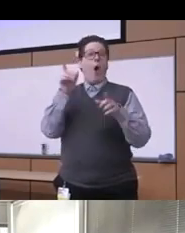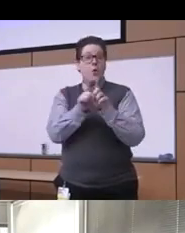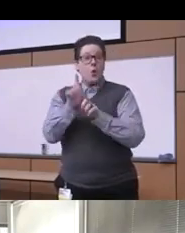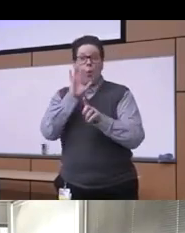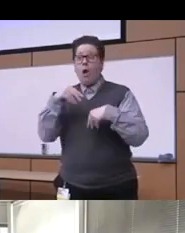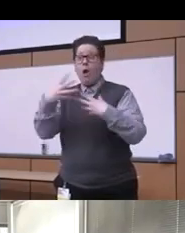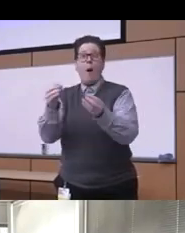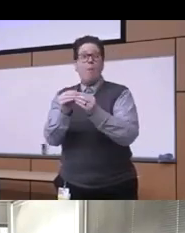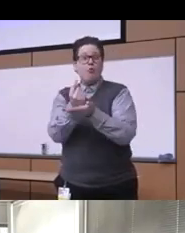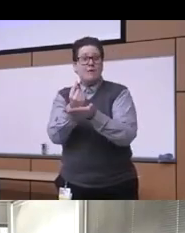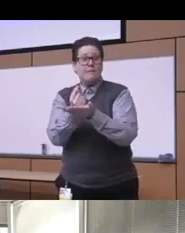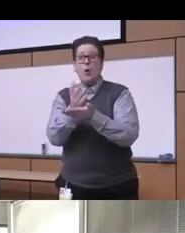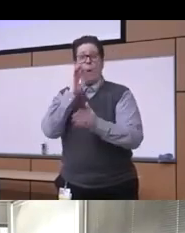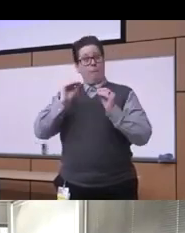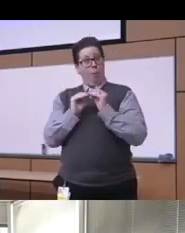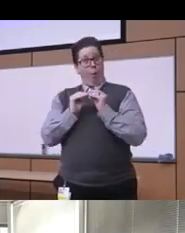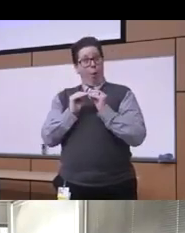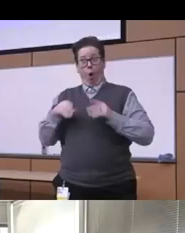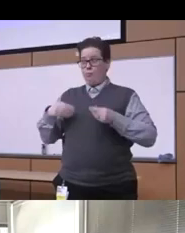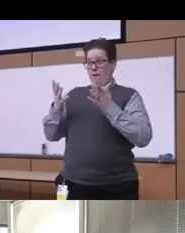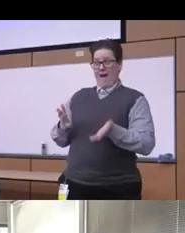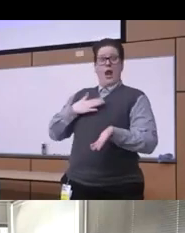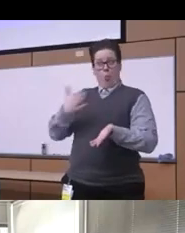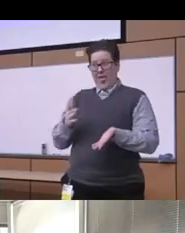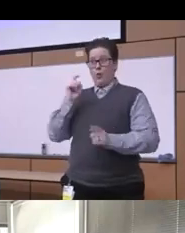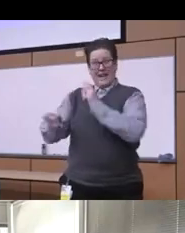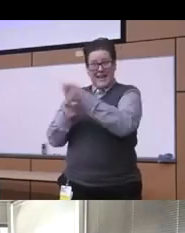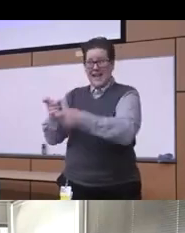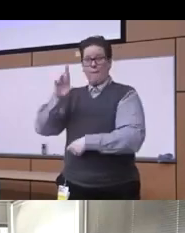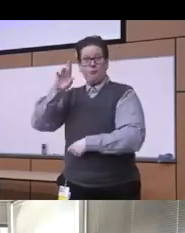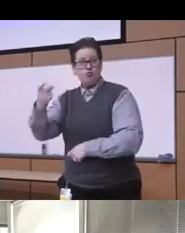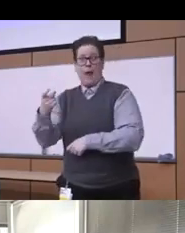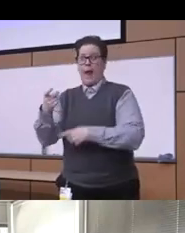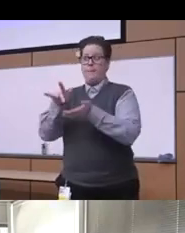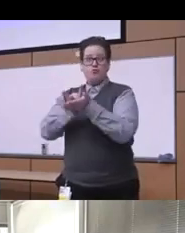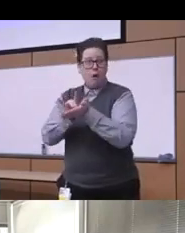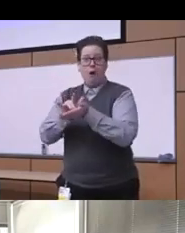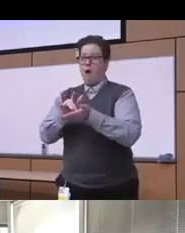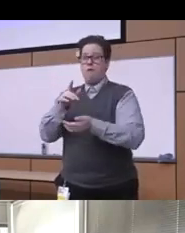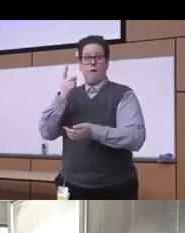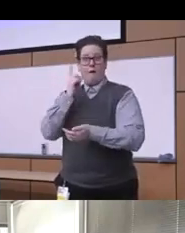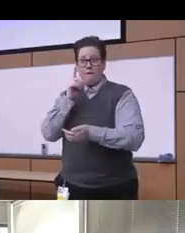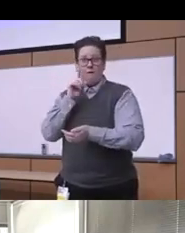practitioners who are willing to really prescribe and uh medications you know for for example for